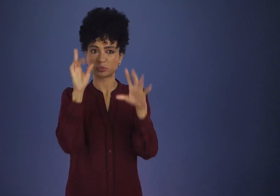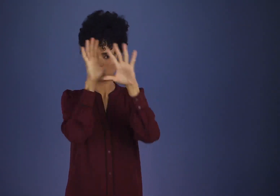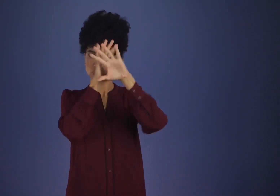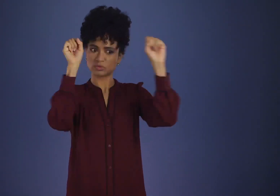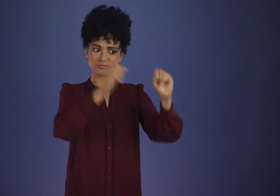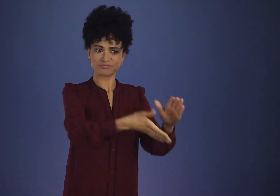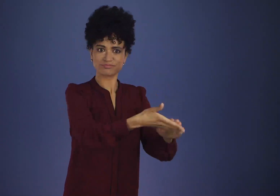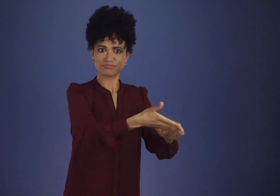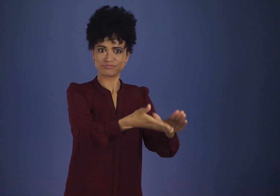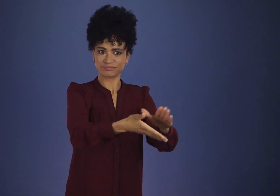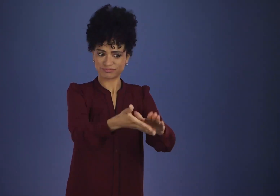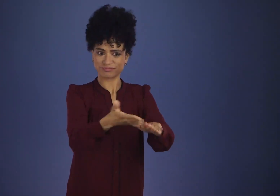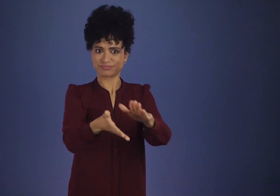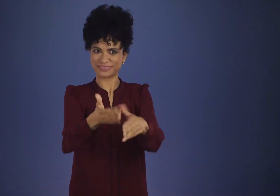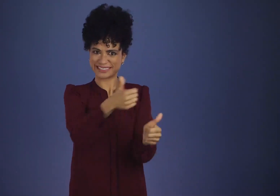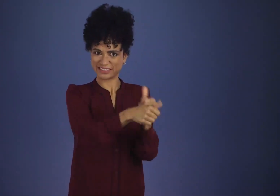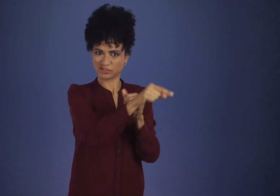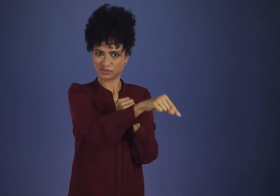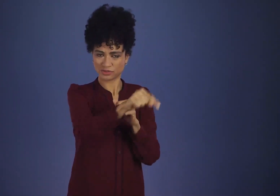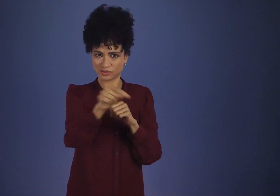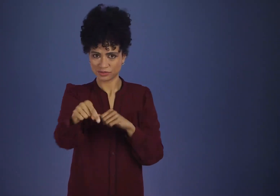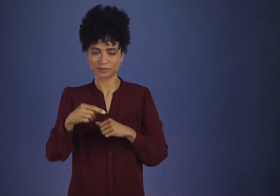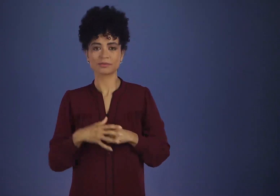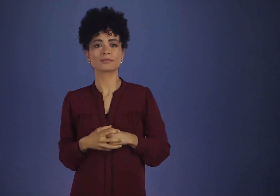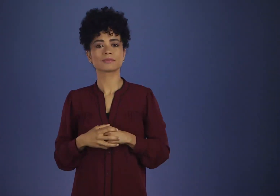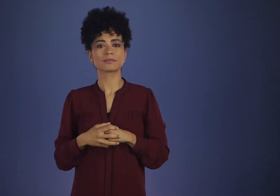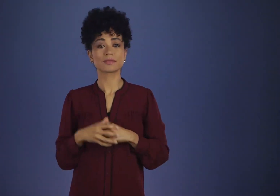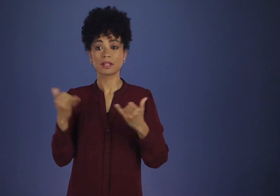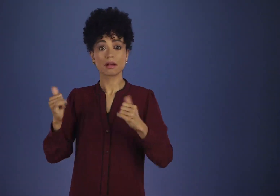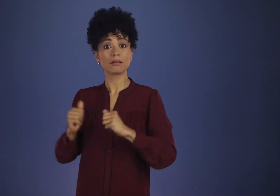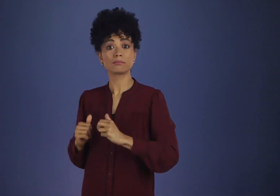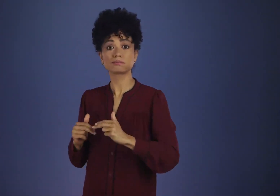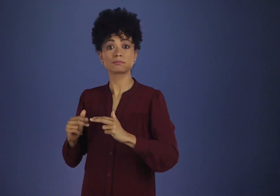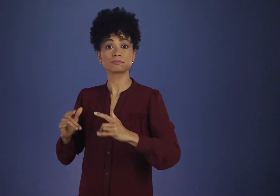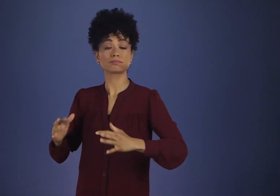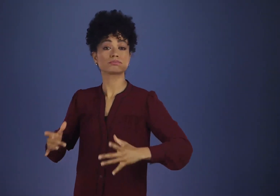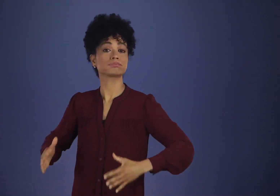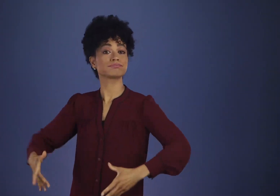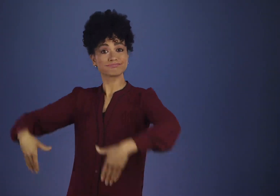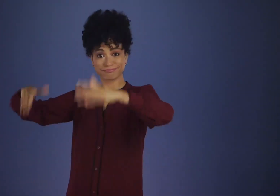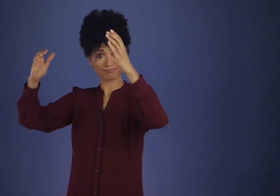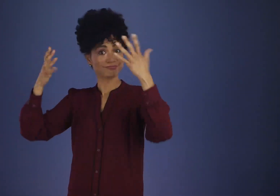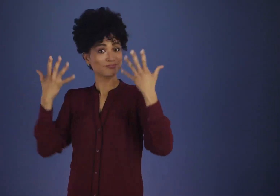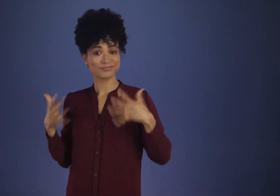Freshly painted, the new center shone. The warmth of it all spread through the town.